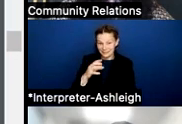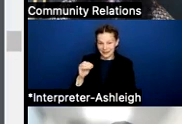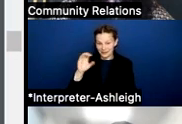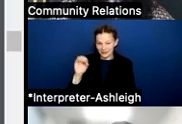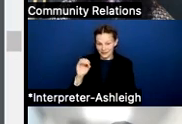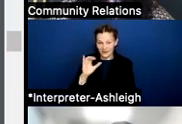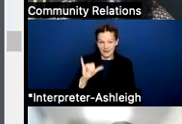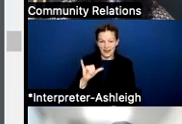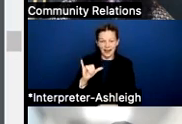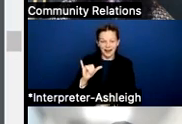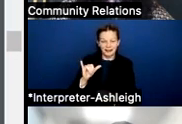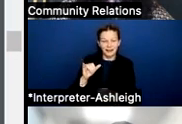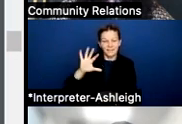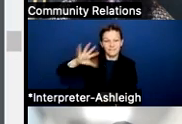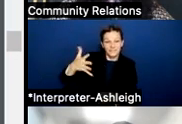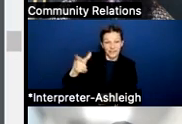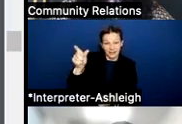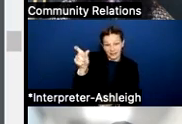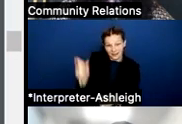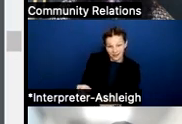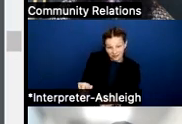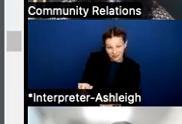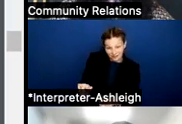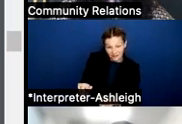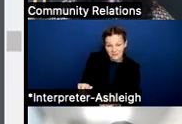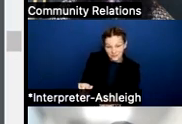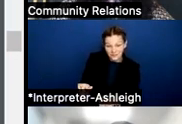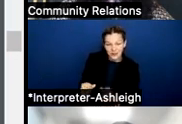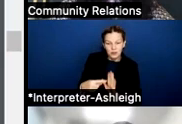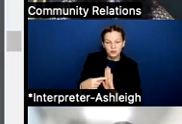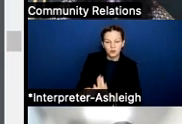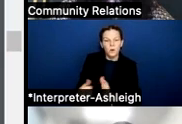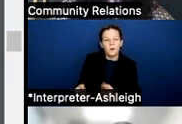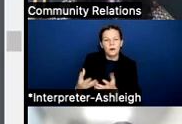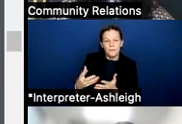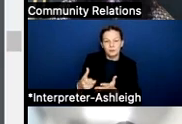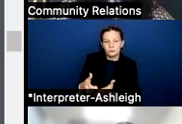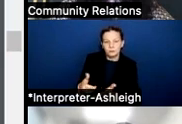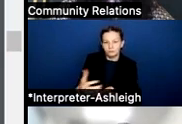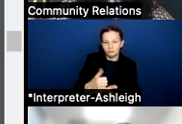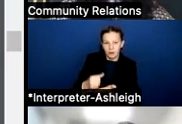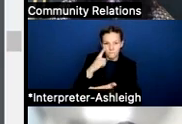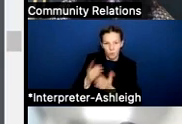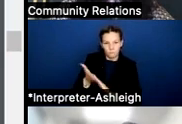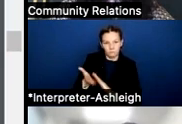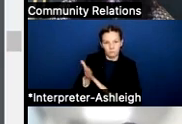That's really what it takes to maintain and operate the build to our campuses in our district. And the I&S,